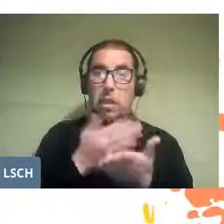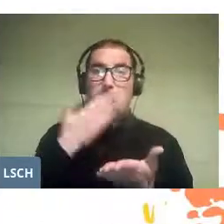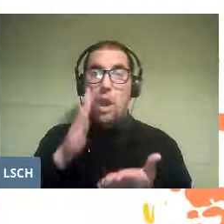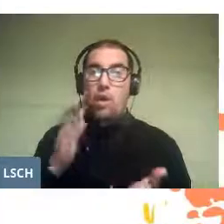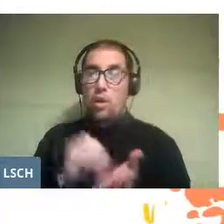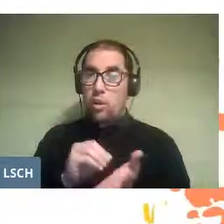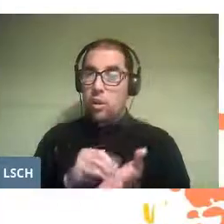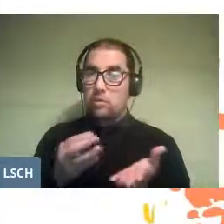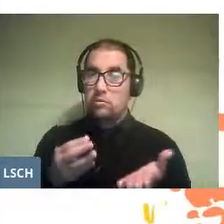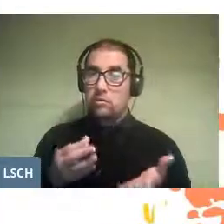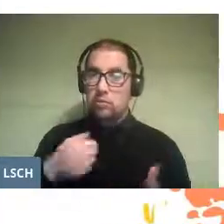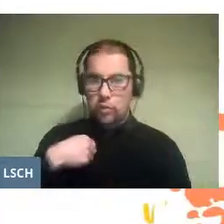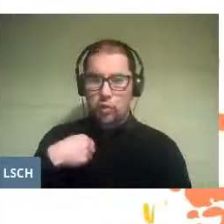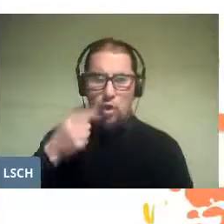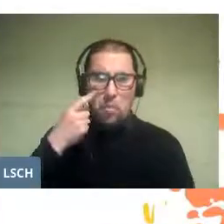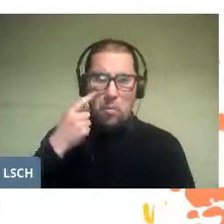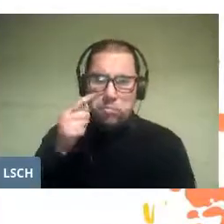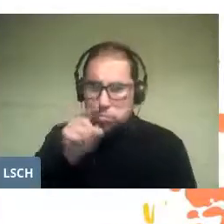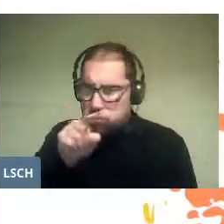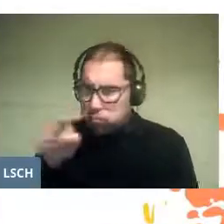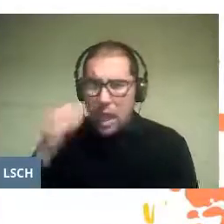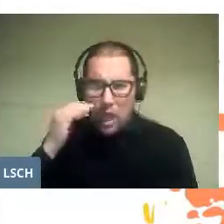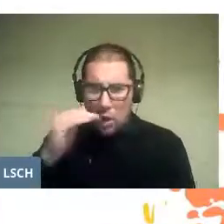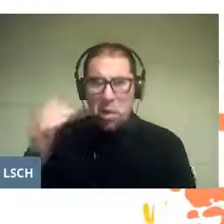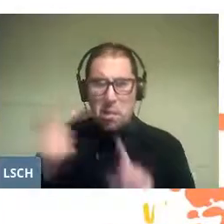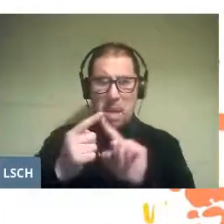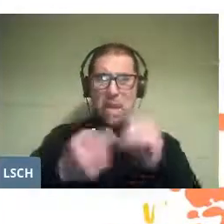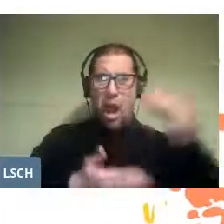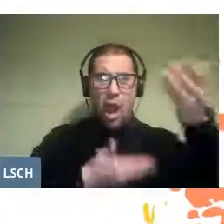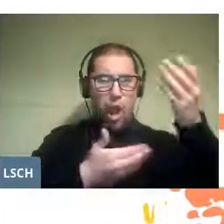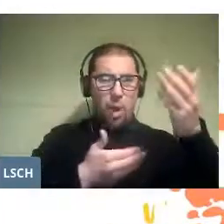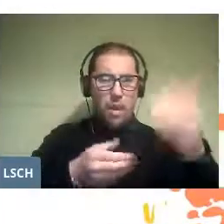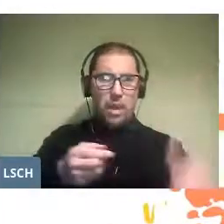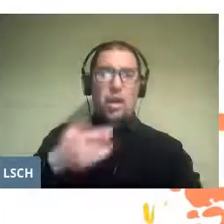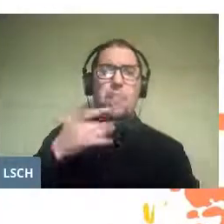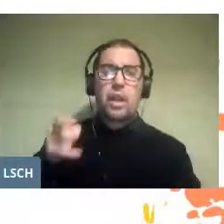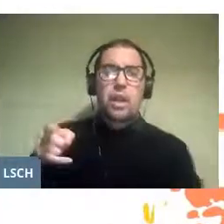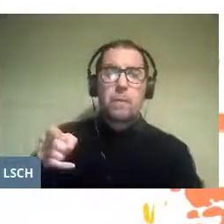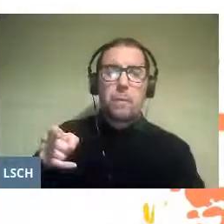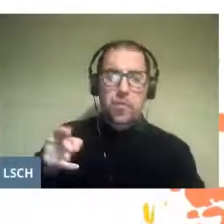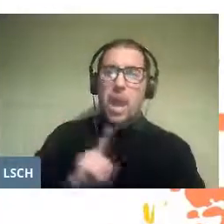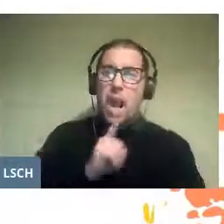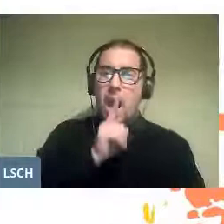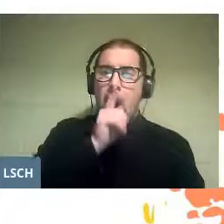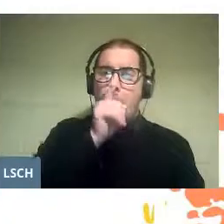We have observed that this is largely due to the habits and discipline